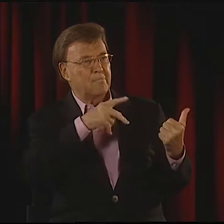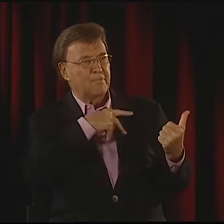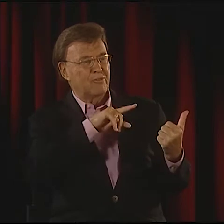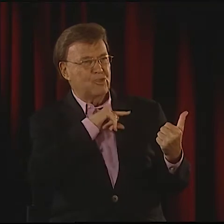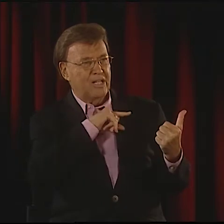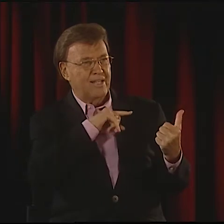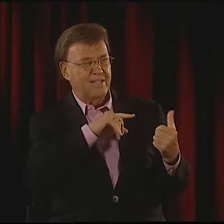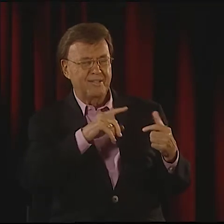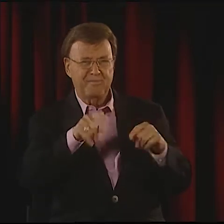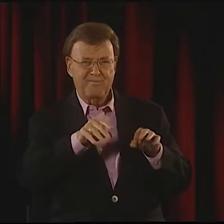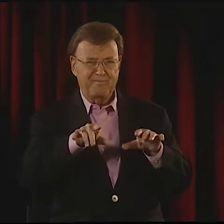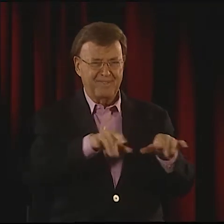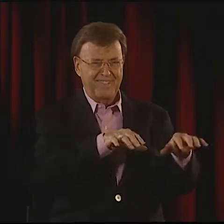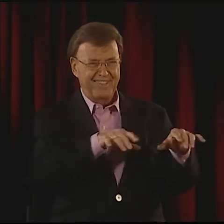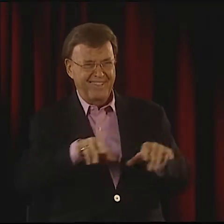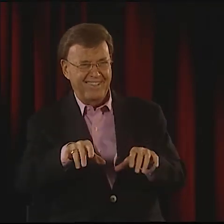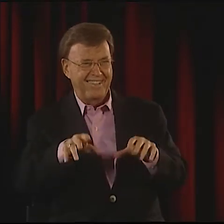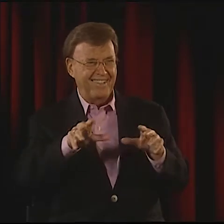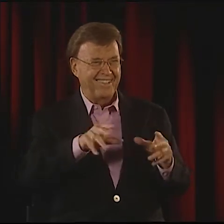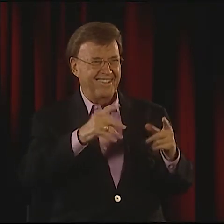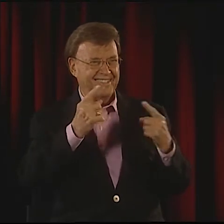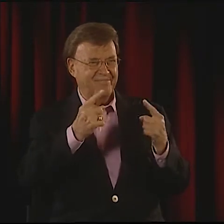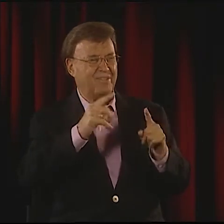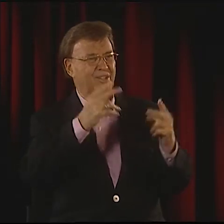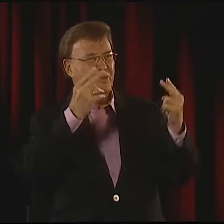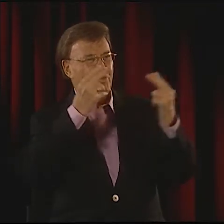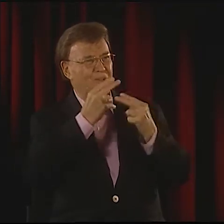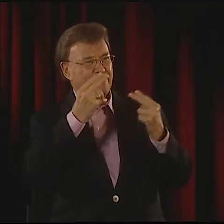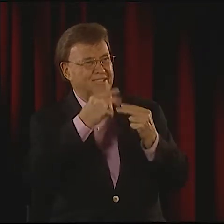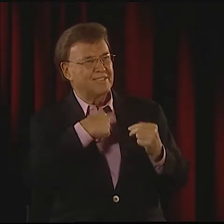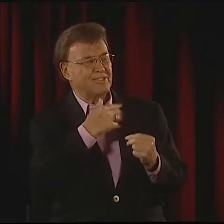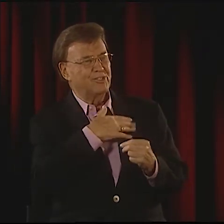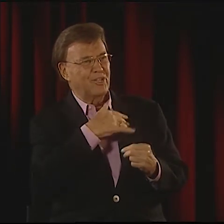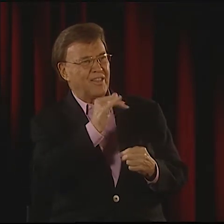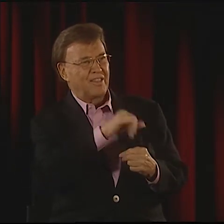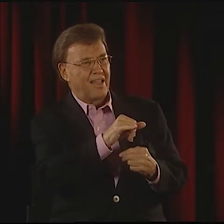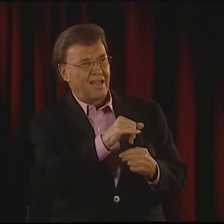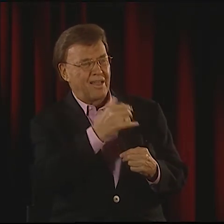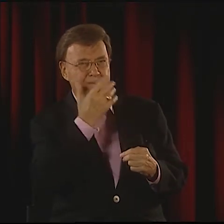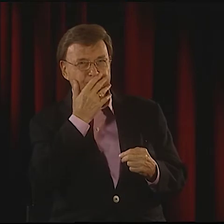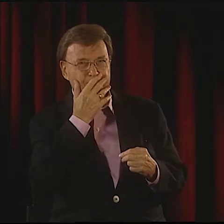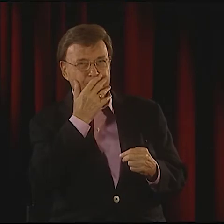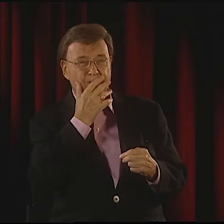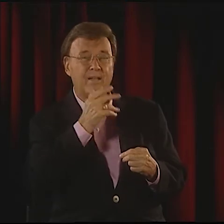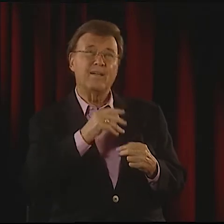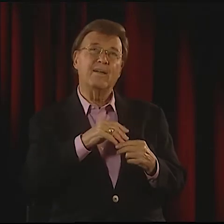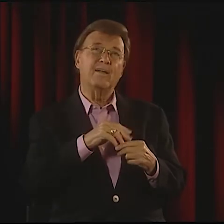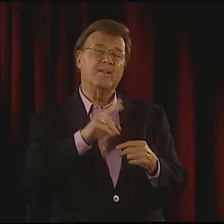ABOUT THE PIANO, THERE'S HUMOR IN THAT. VALLI DESCRIBES HIS MEMORIES LOOKING BACK